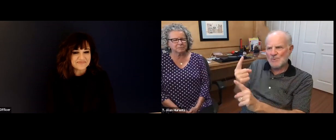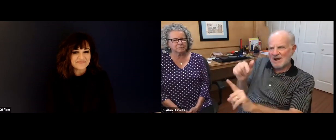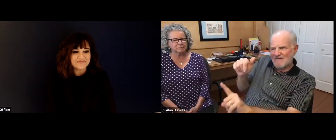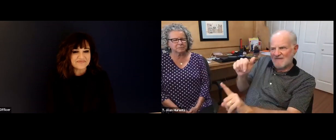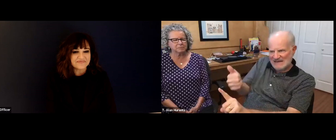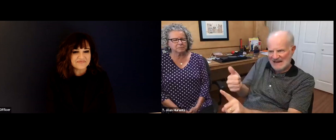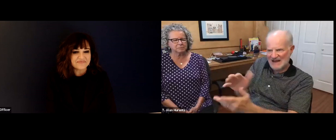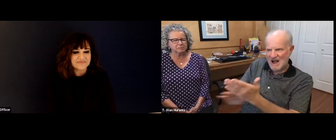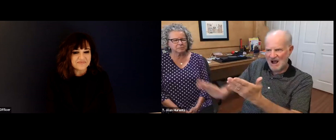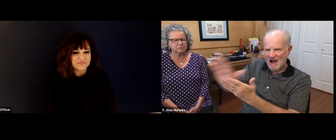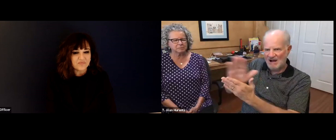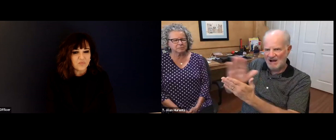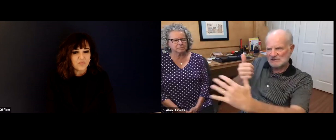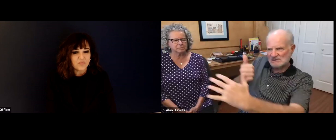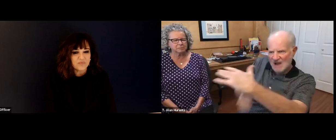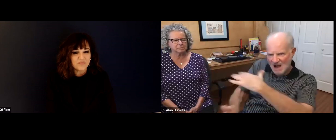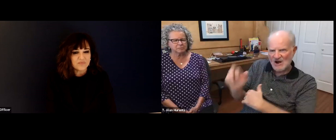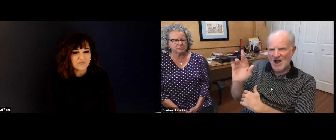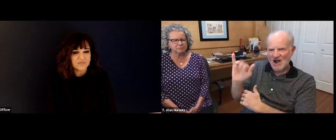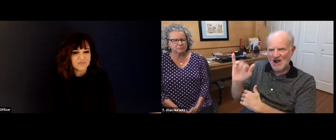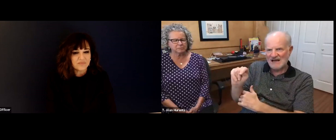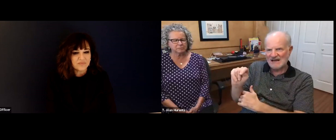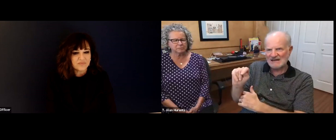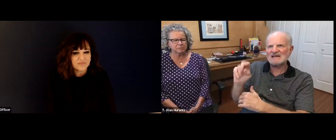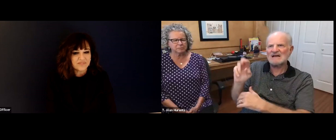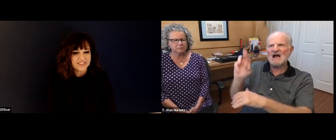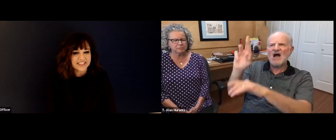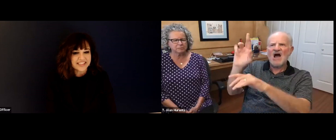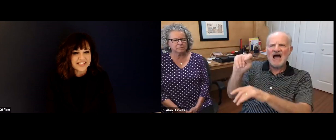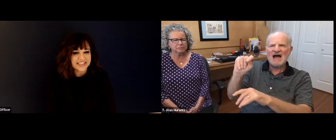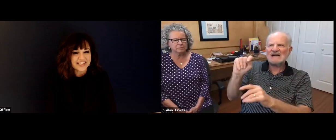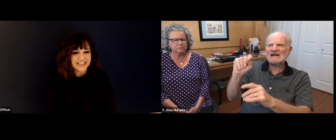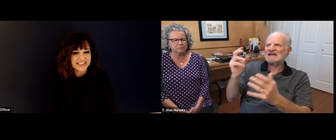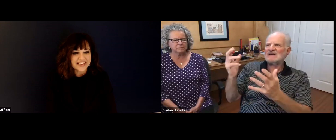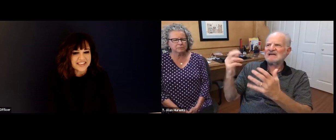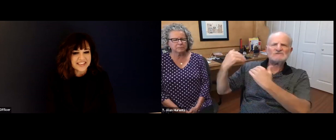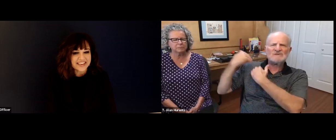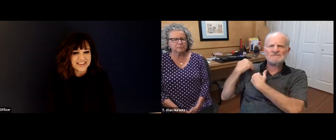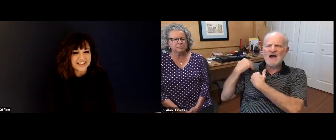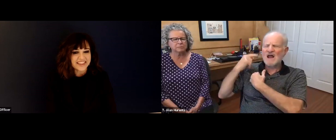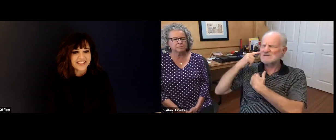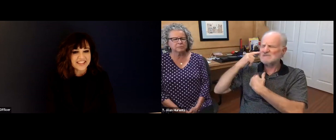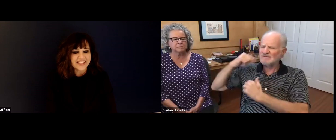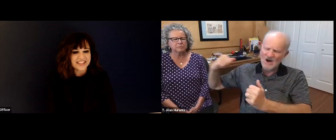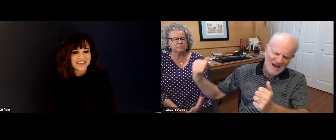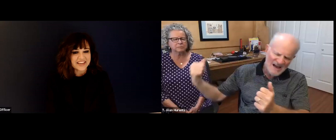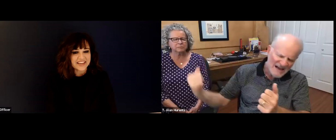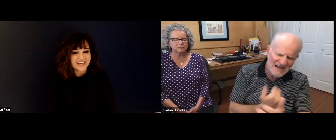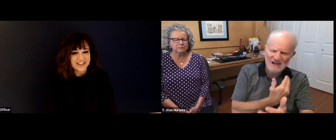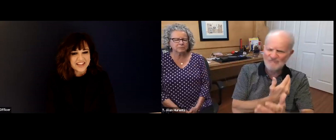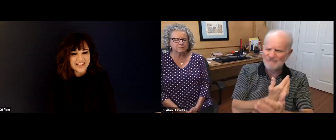ncid are although quite different as institutions. And